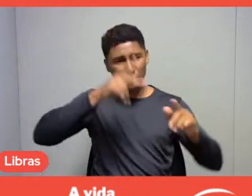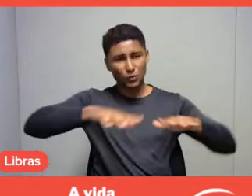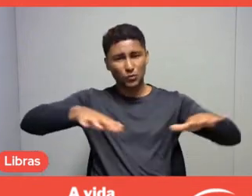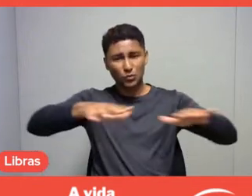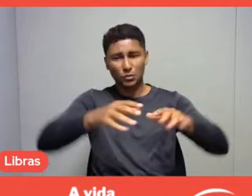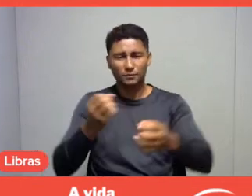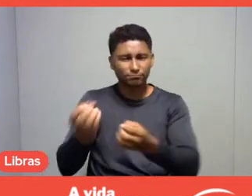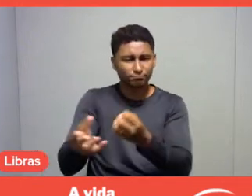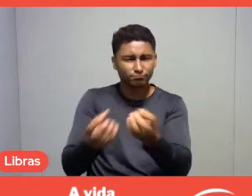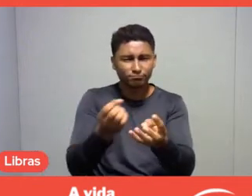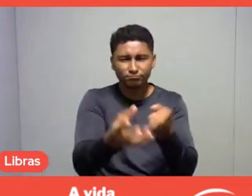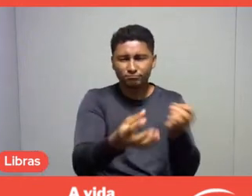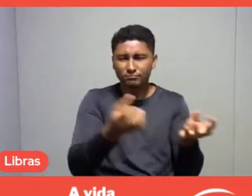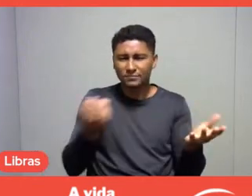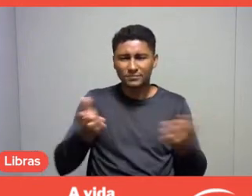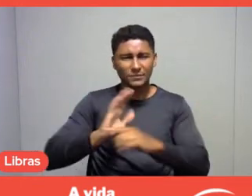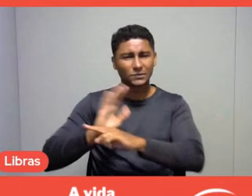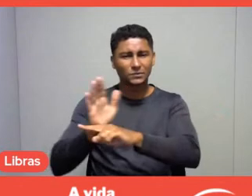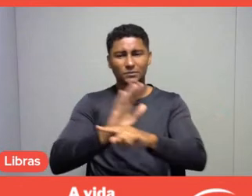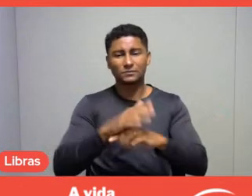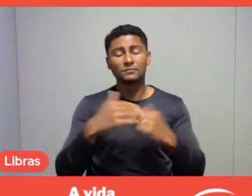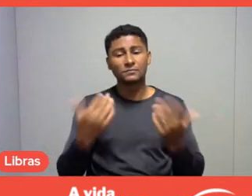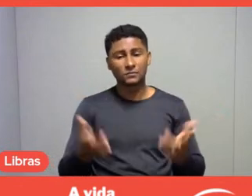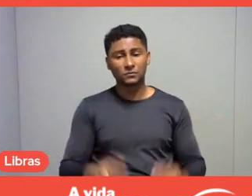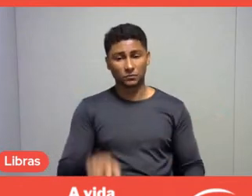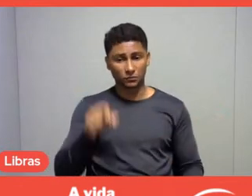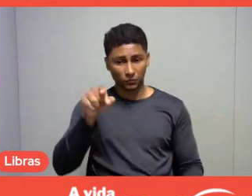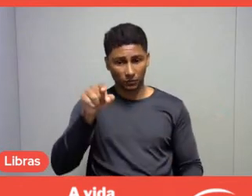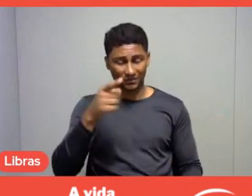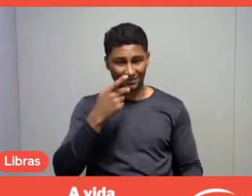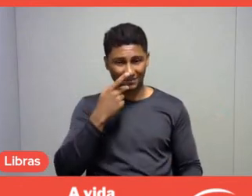So, I think you showed in your answer